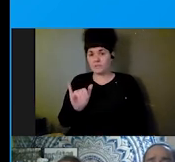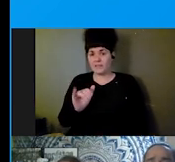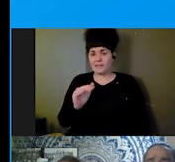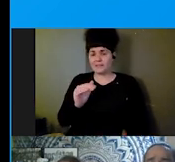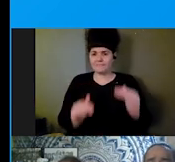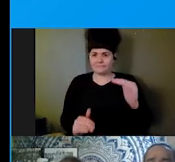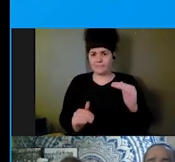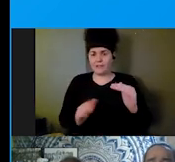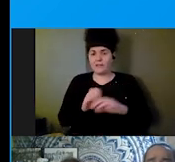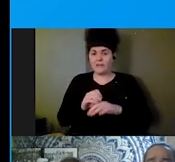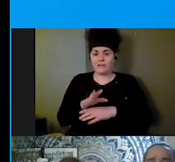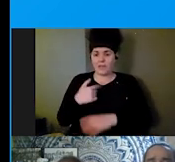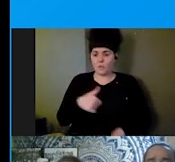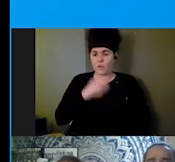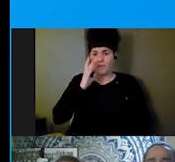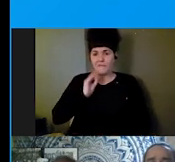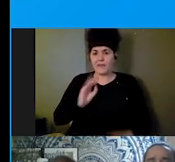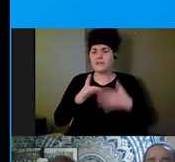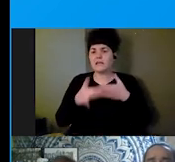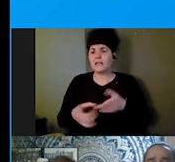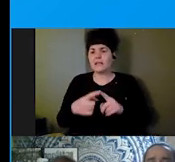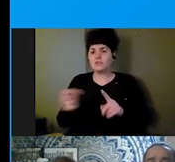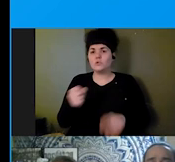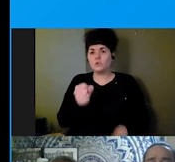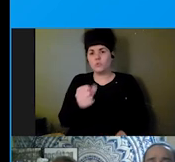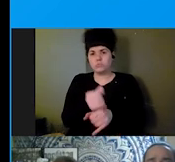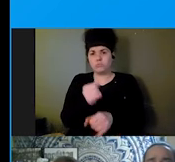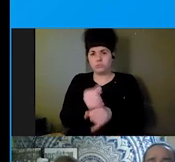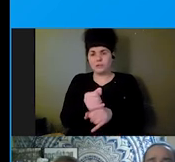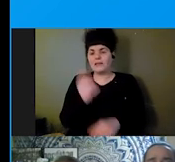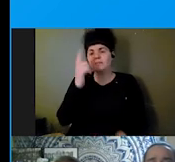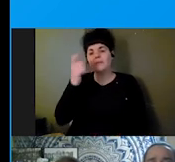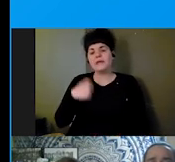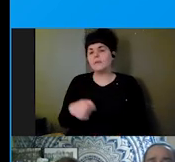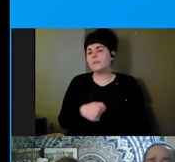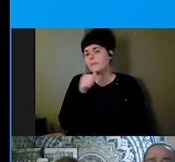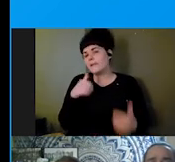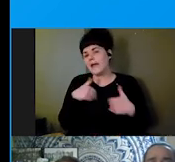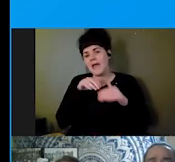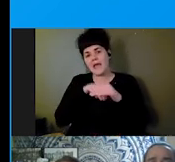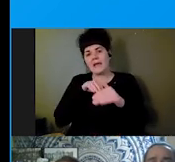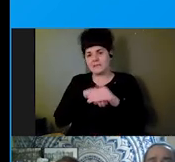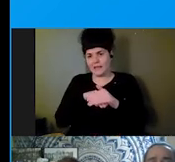leads to institutionalization is lack of access to resources, to equitable